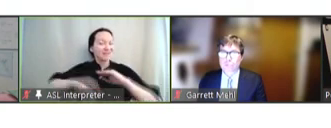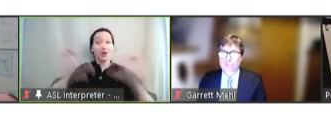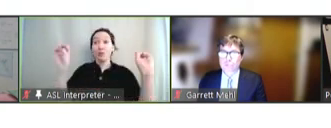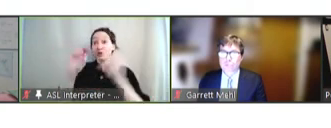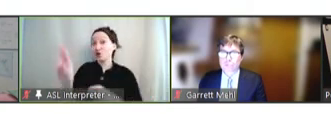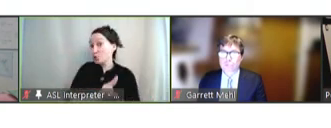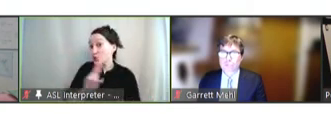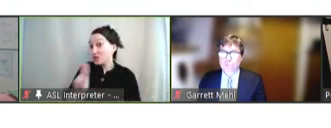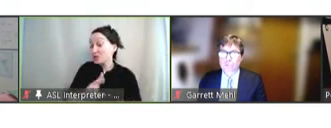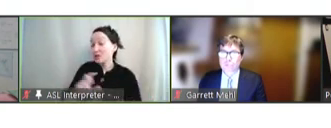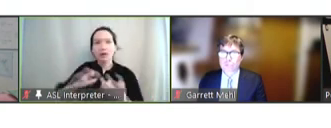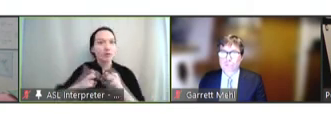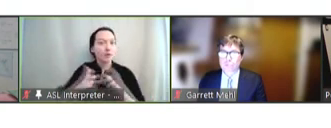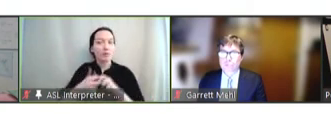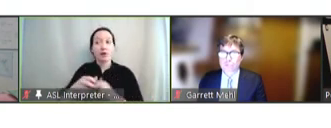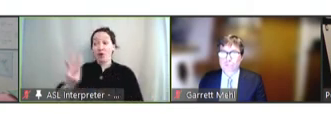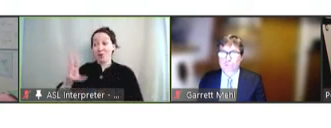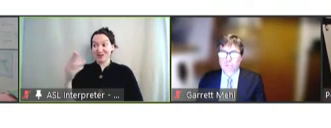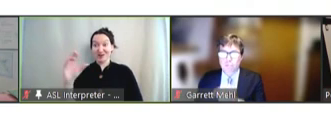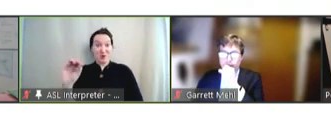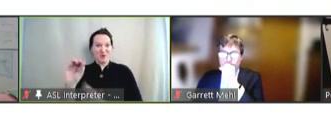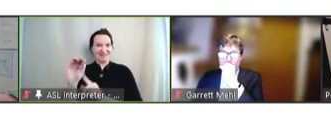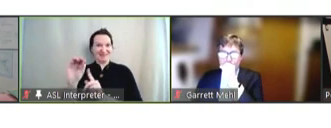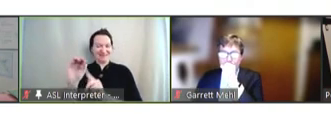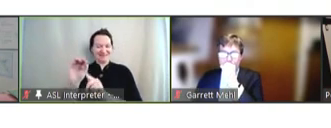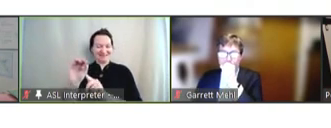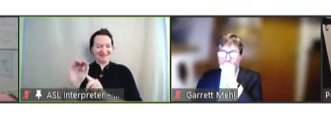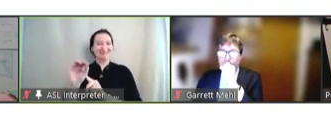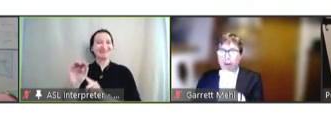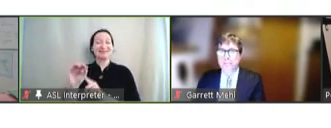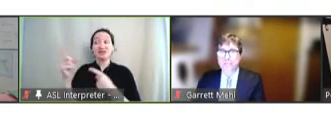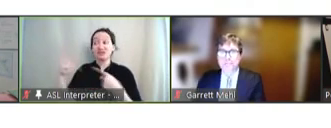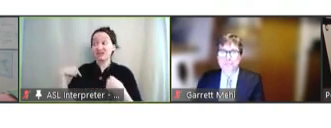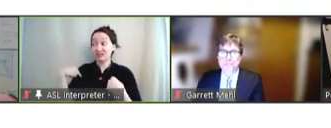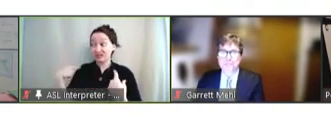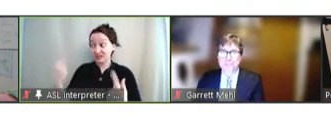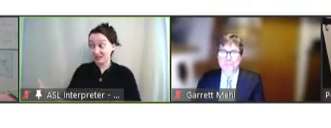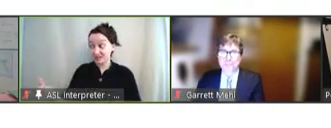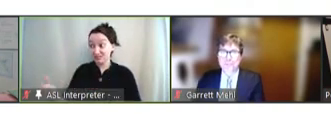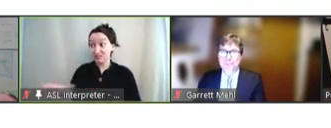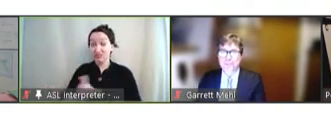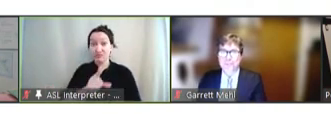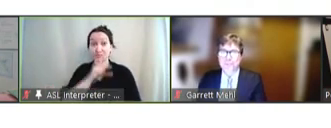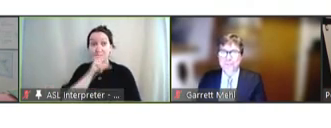The problem is with the World Health Organization. So far they've not made a plan for